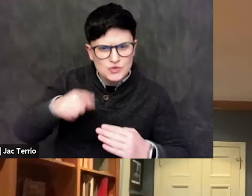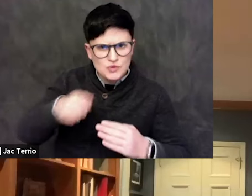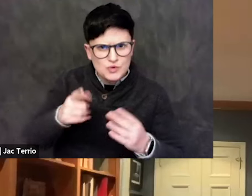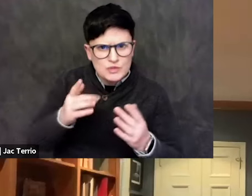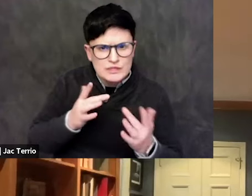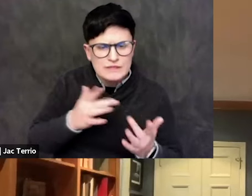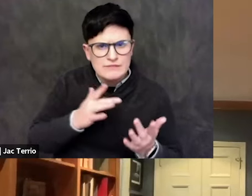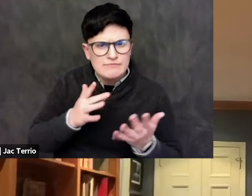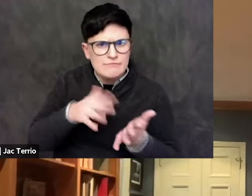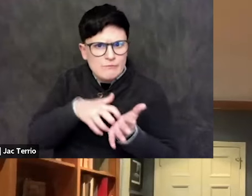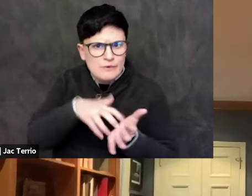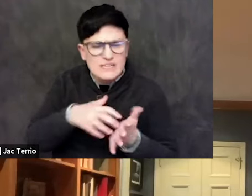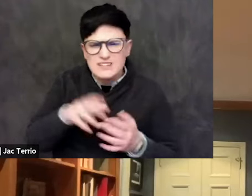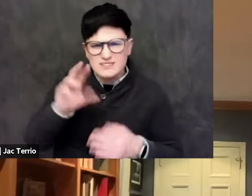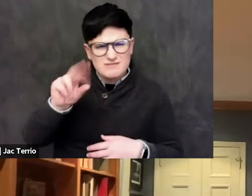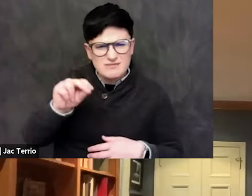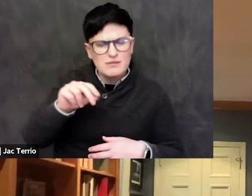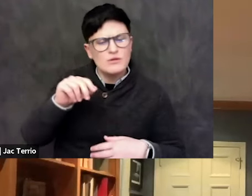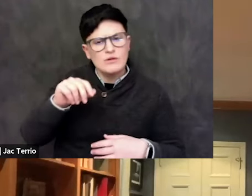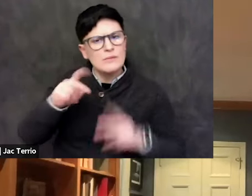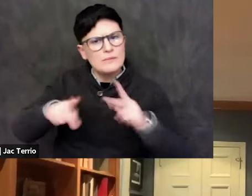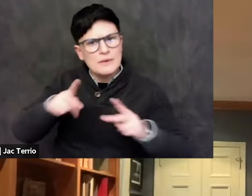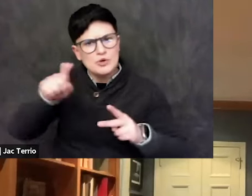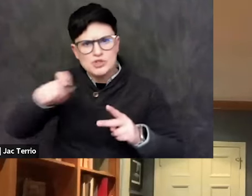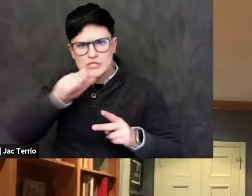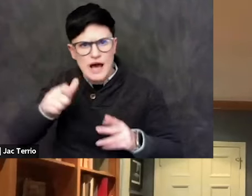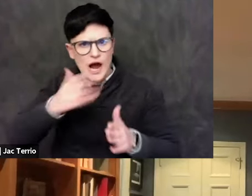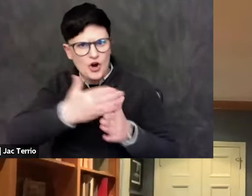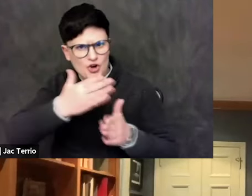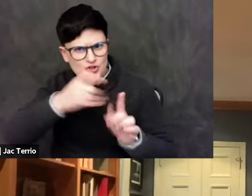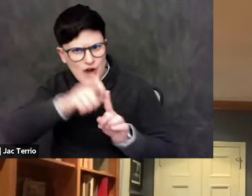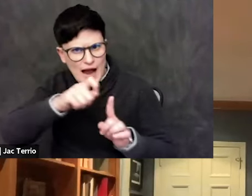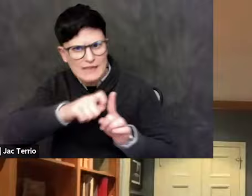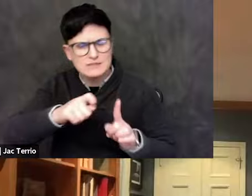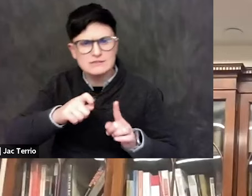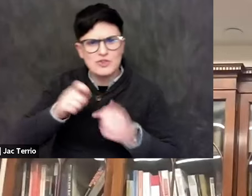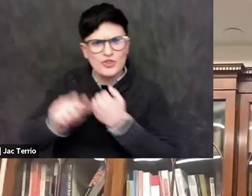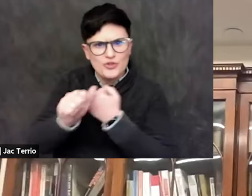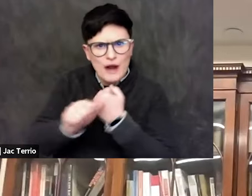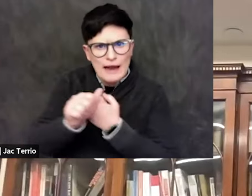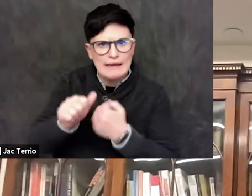Nobody should be discriminated against. Nobody should be threatened. Nobody should be bullied. But if you're not getting disturbed